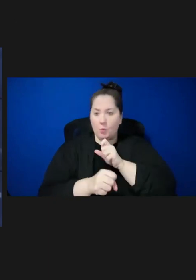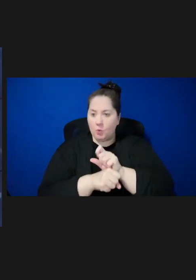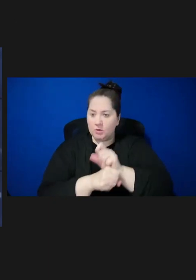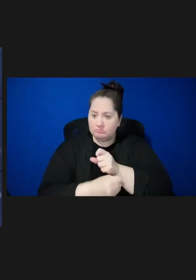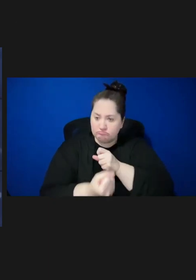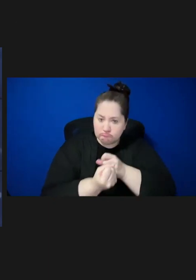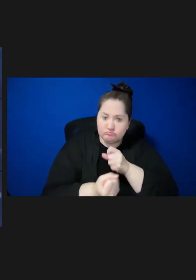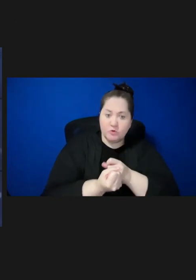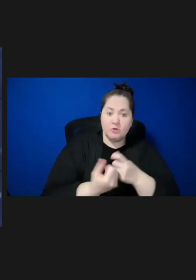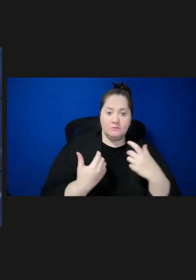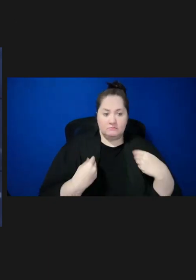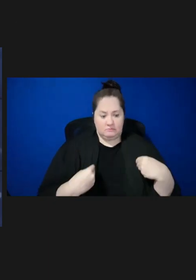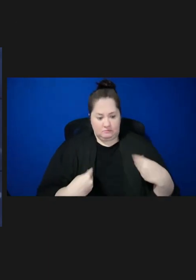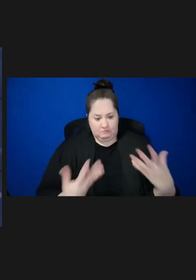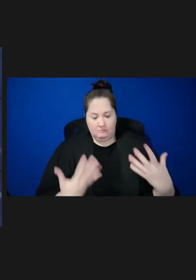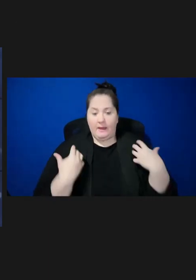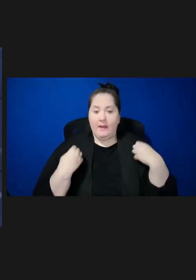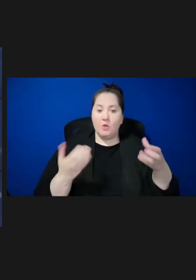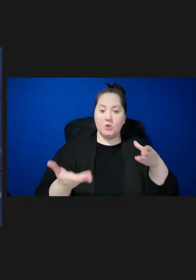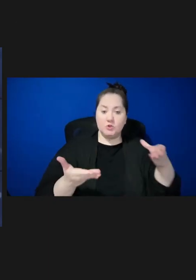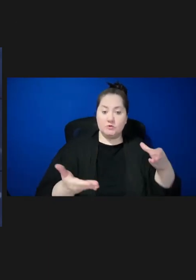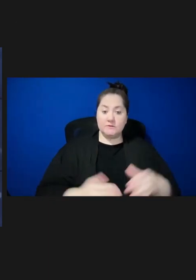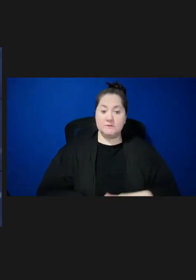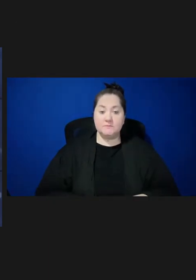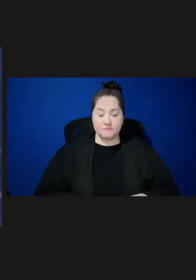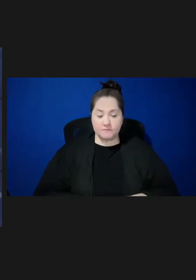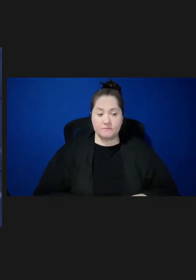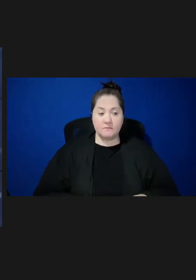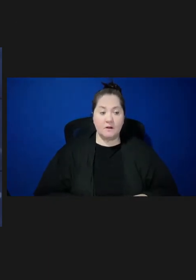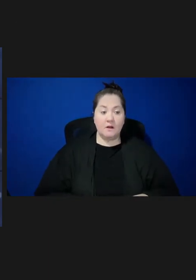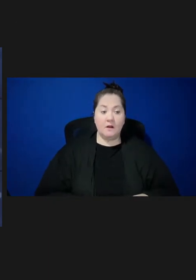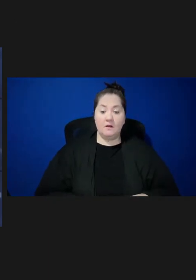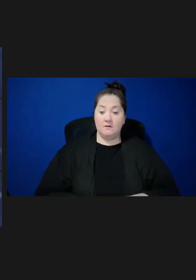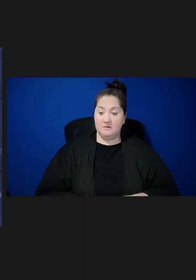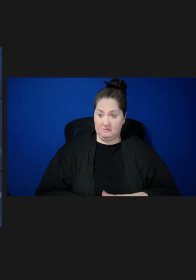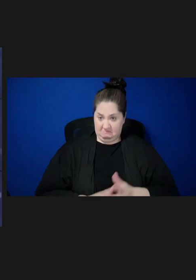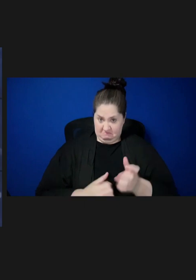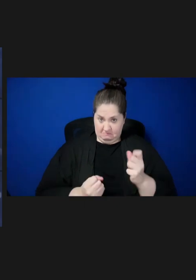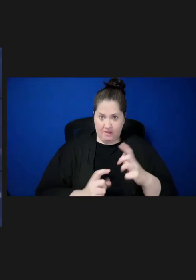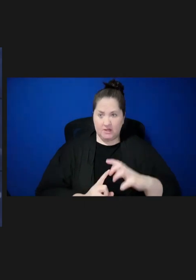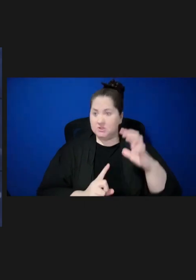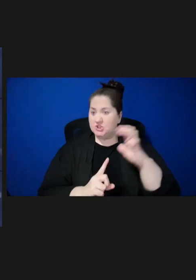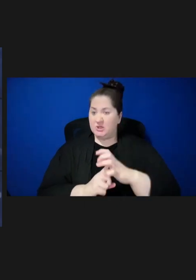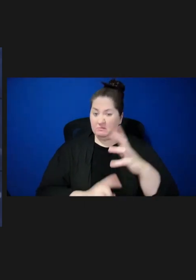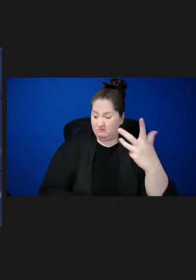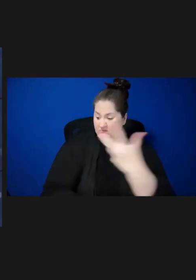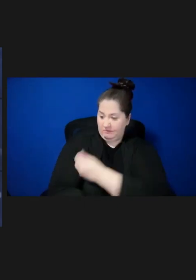health services. I work hand in hand with many champions for immunizations and public health,